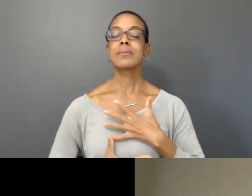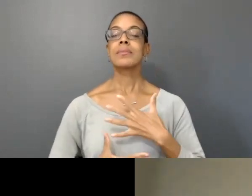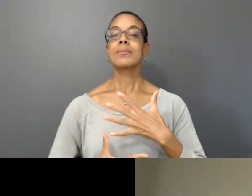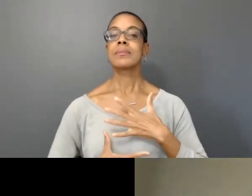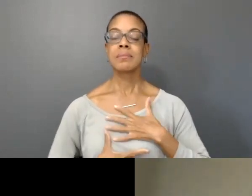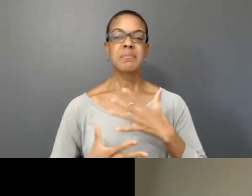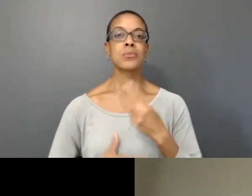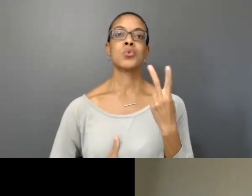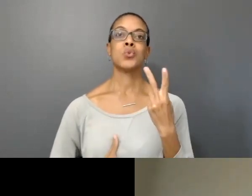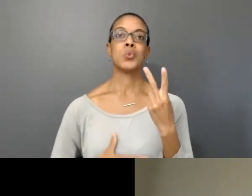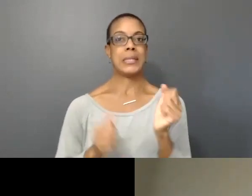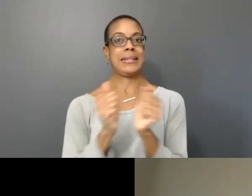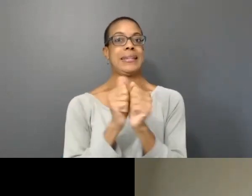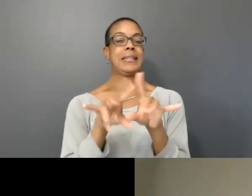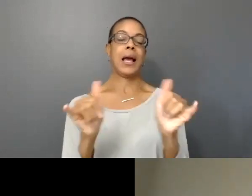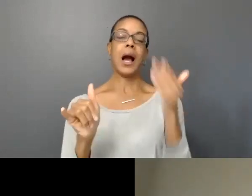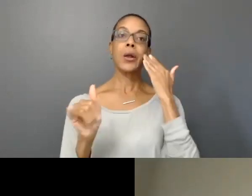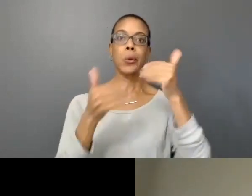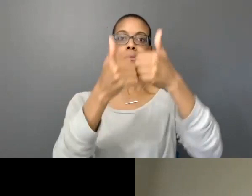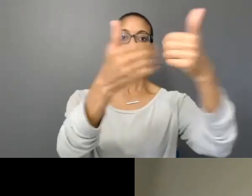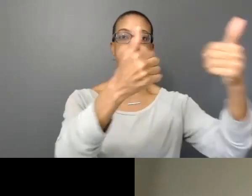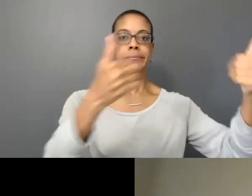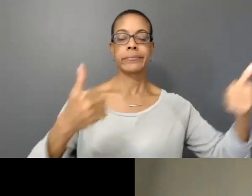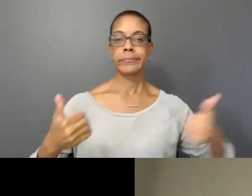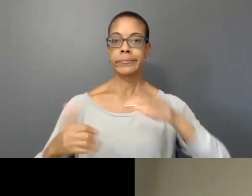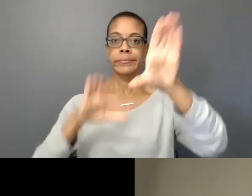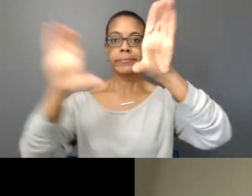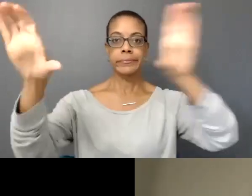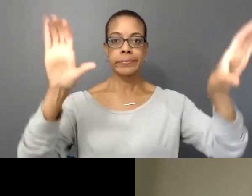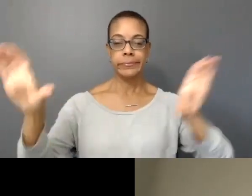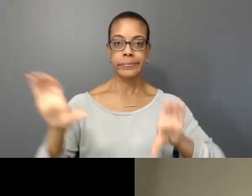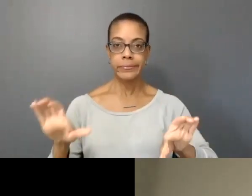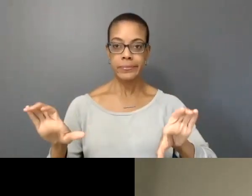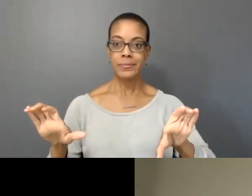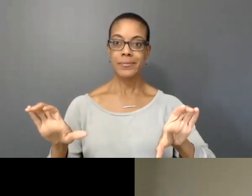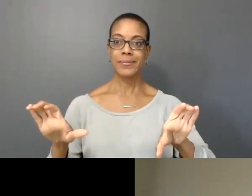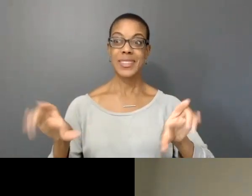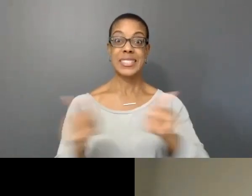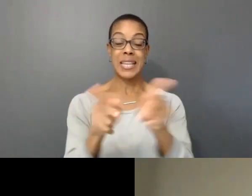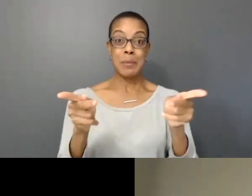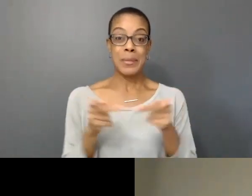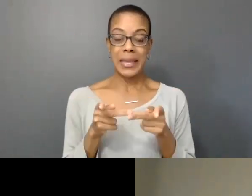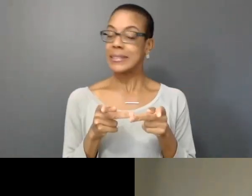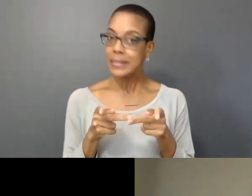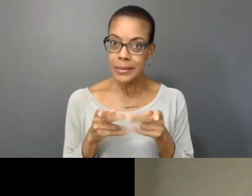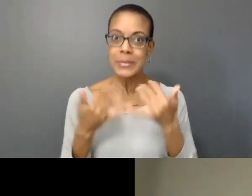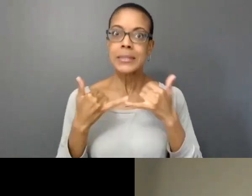apart digitally or maybe not close geographically, we are close because we're in